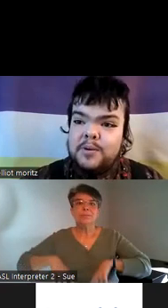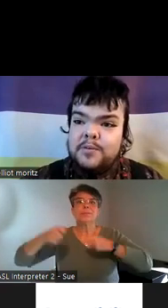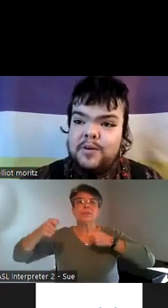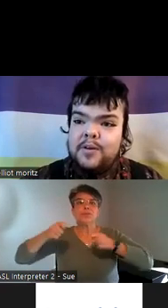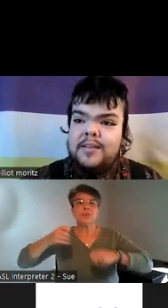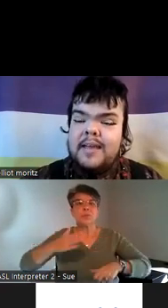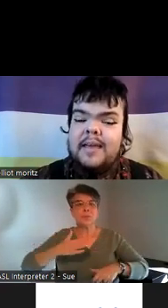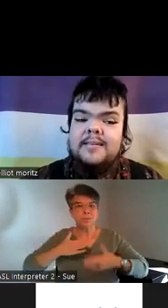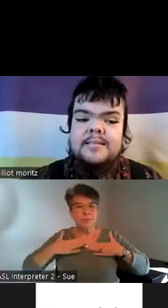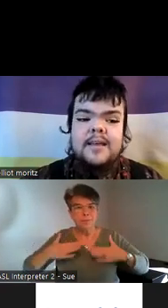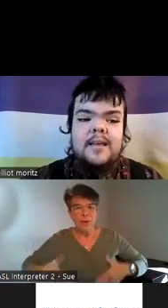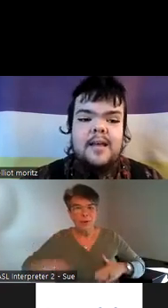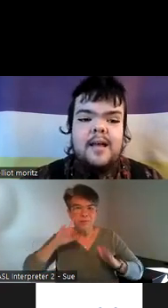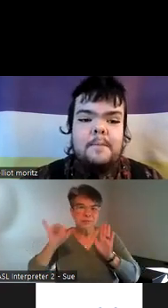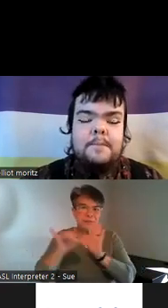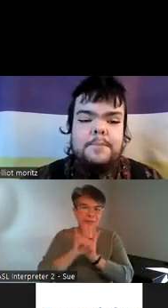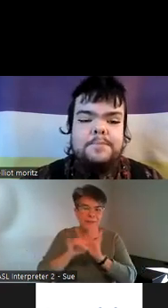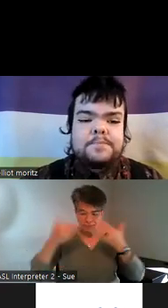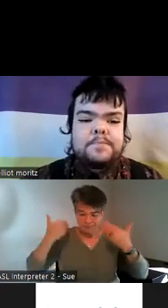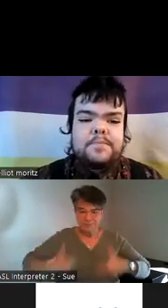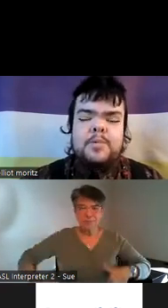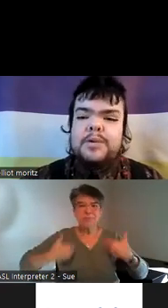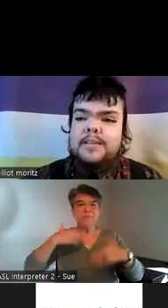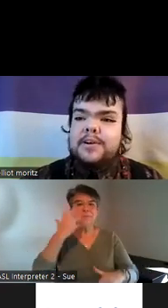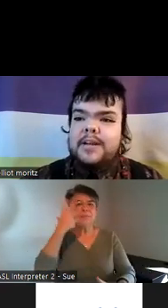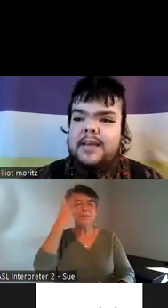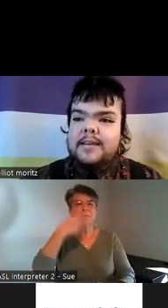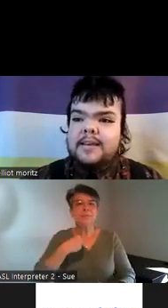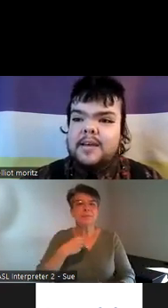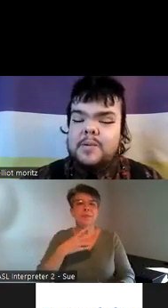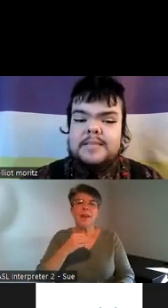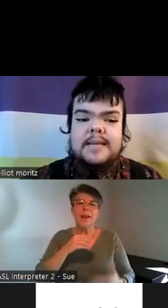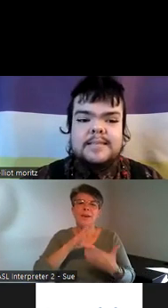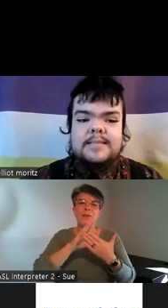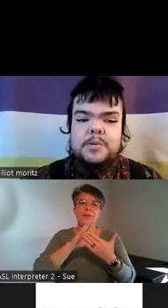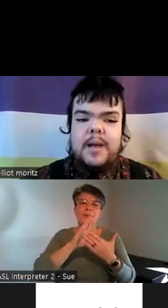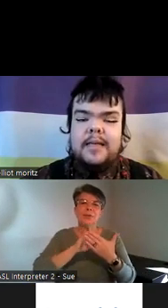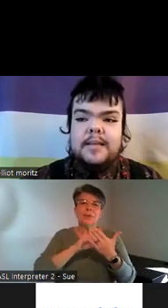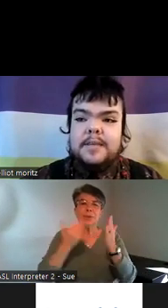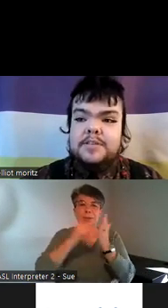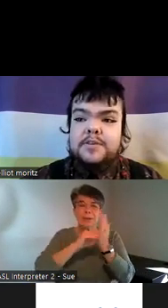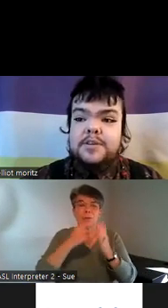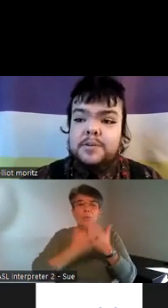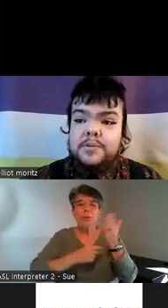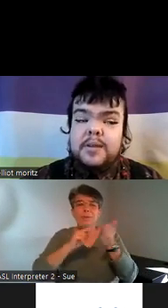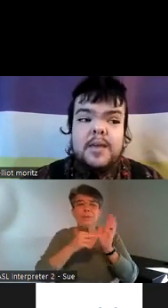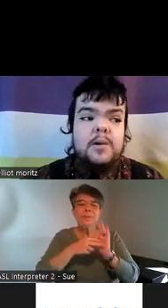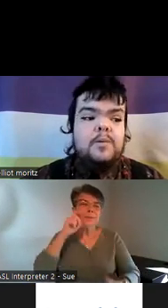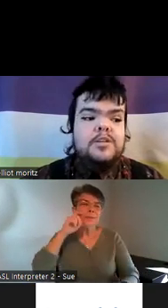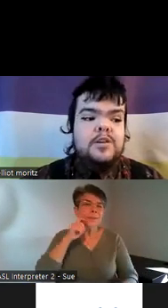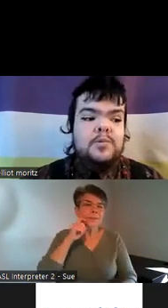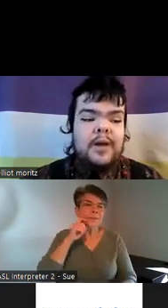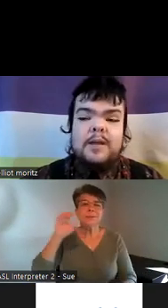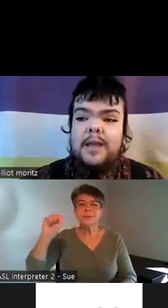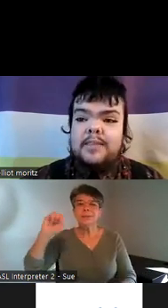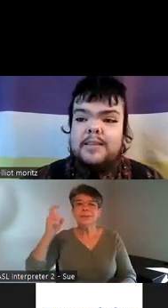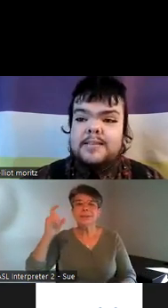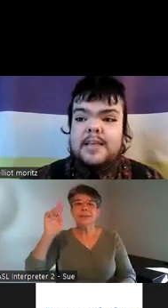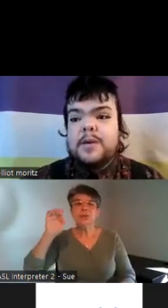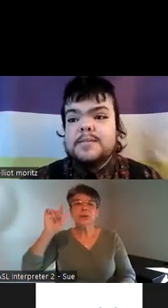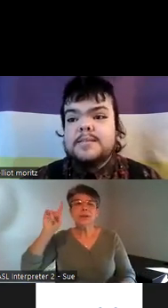beautiful and um relearning what sex and sexuality means for you which is a great way that it Segways